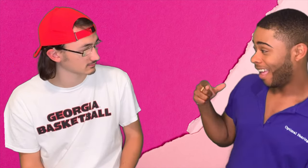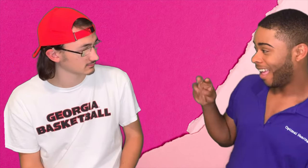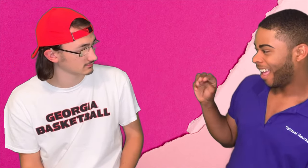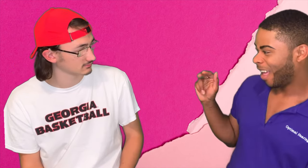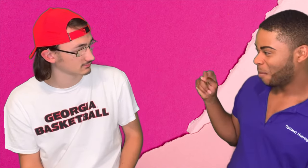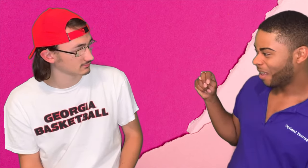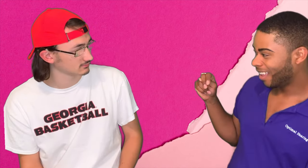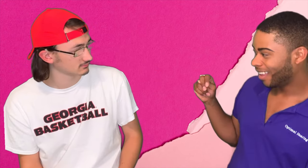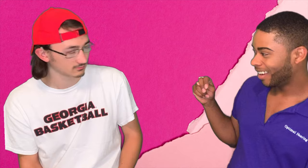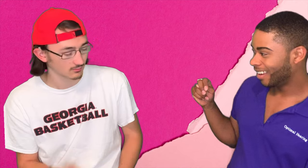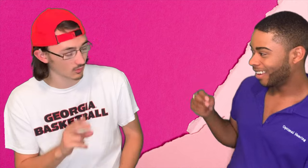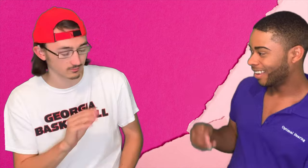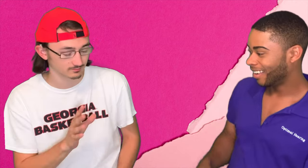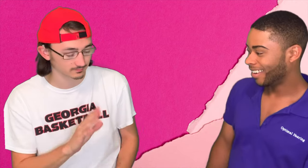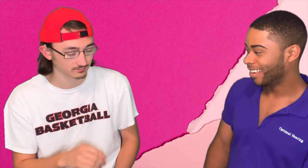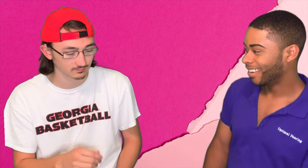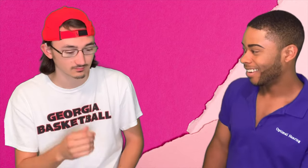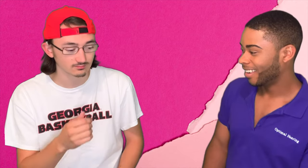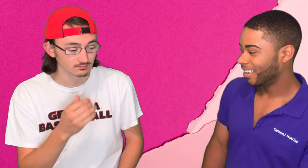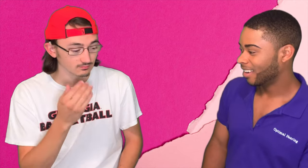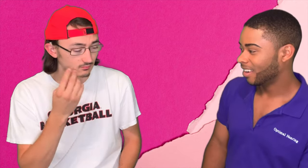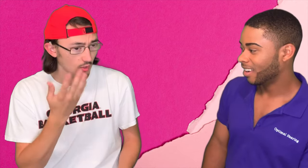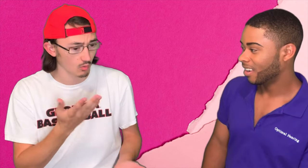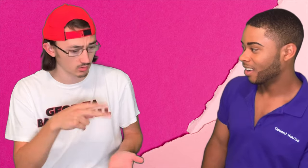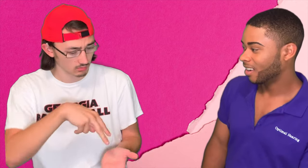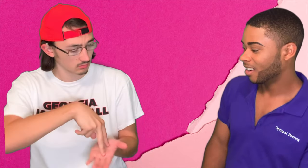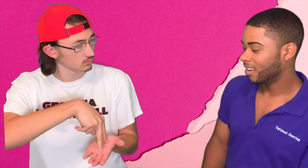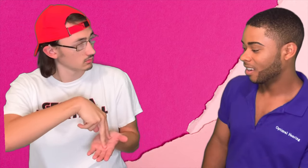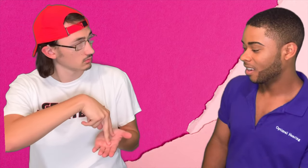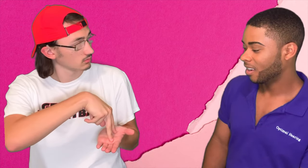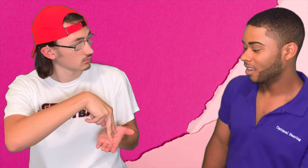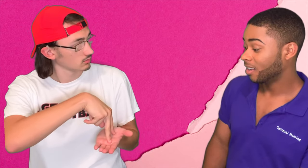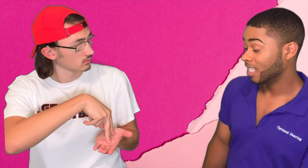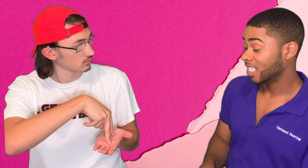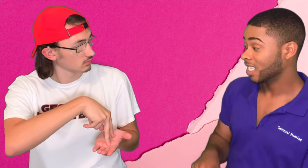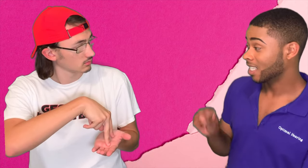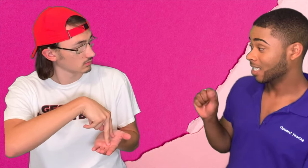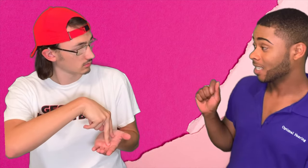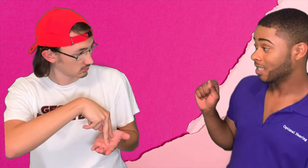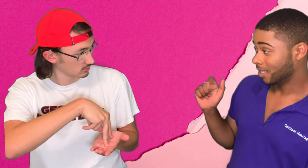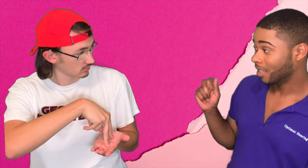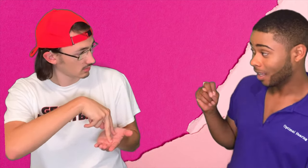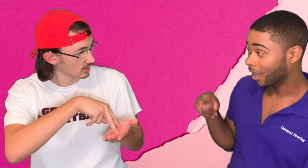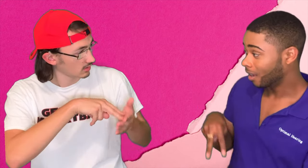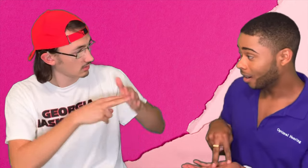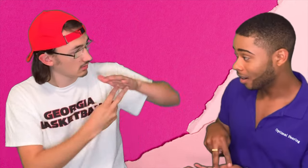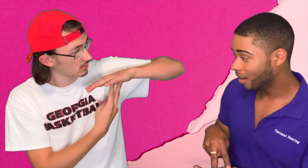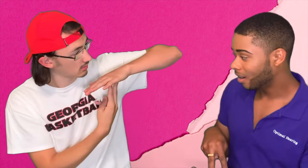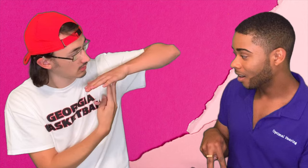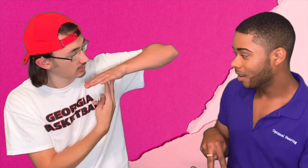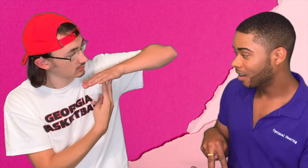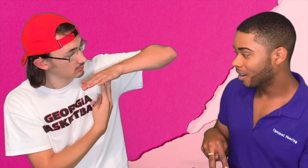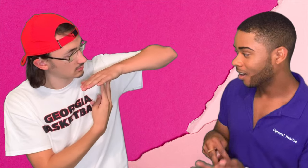Bryce: Hangman? Luke: No, You know what this is? Bryce: Stand